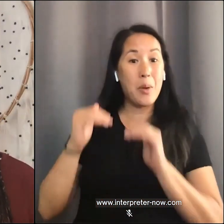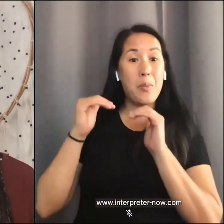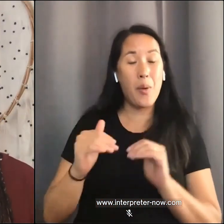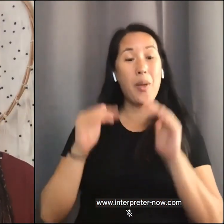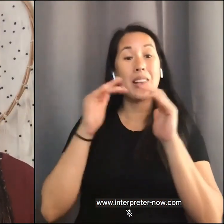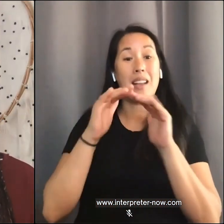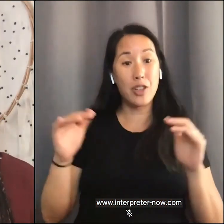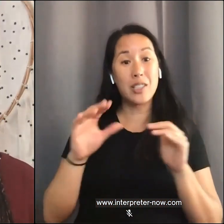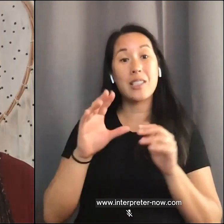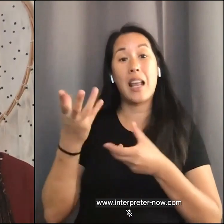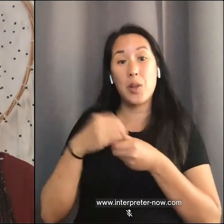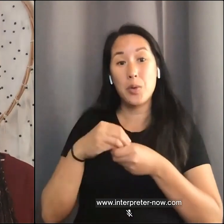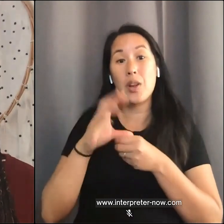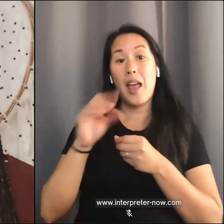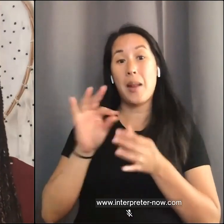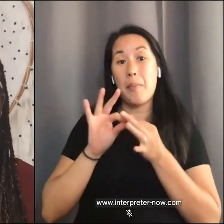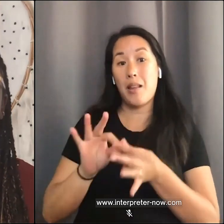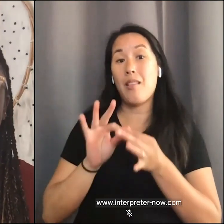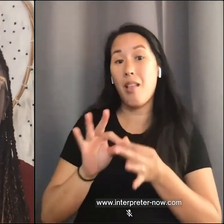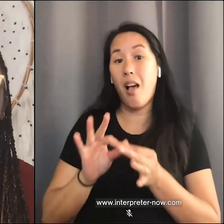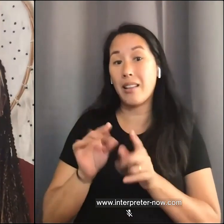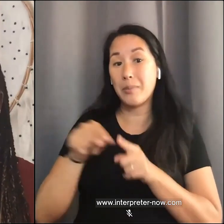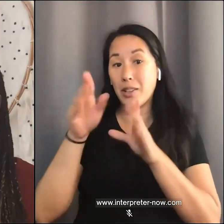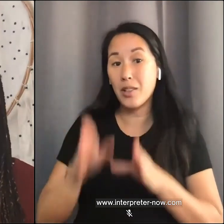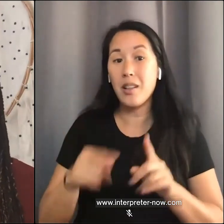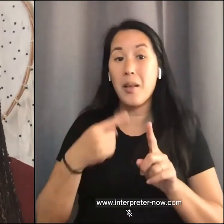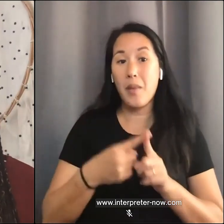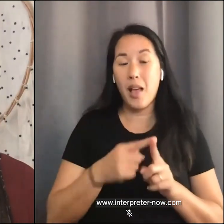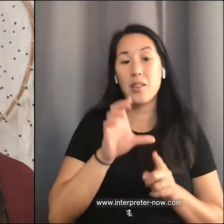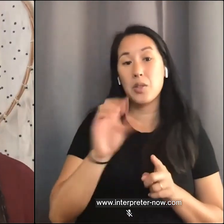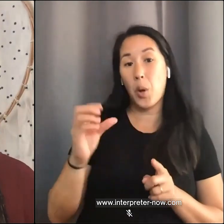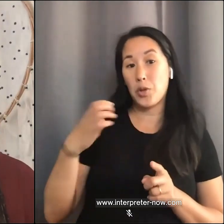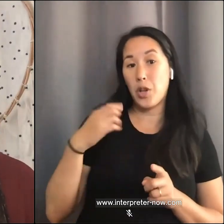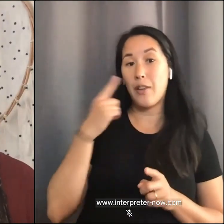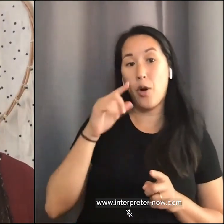I'm also the regional Co-Chair for iPride. I'm a survivor of sexual abuse, and I'm living